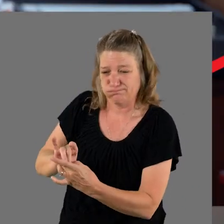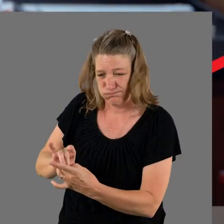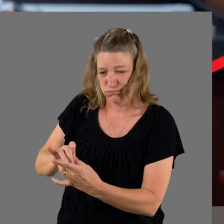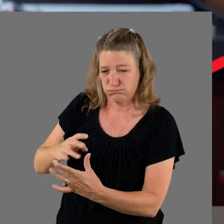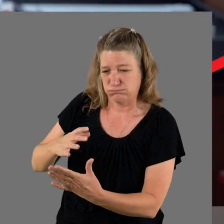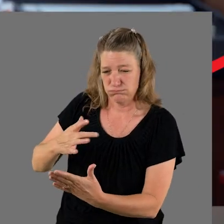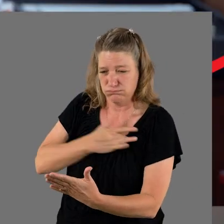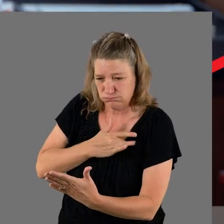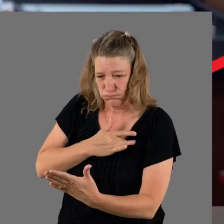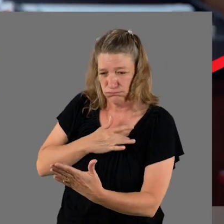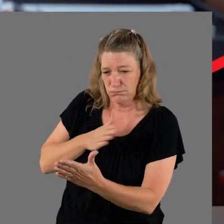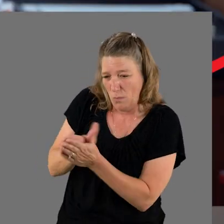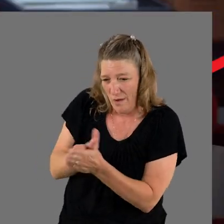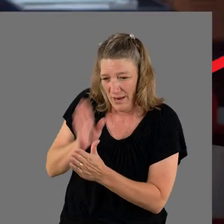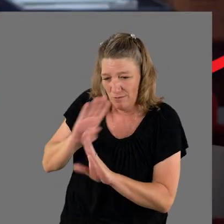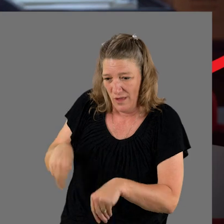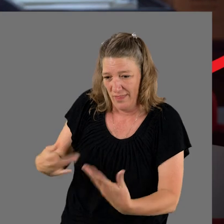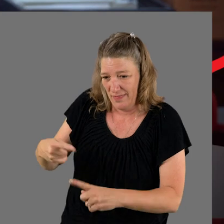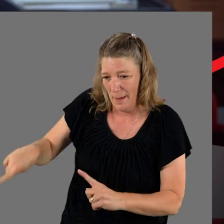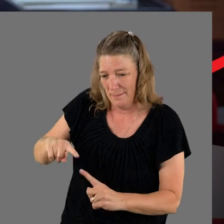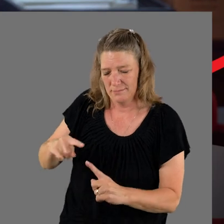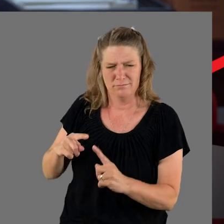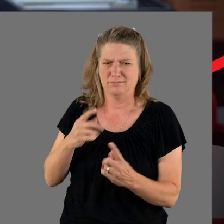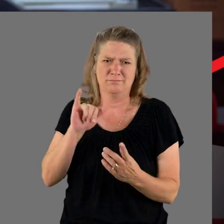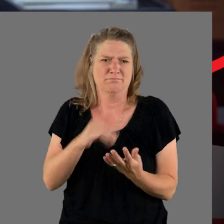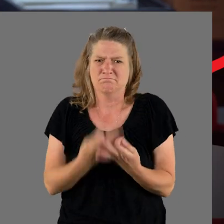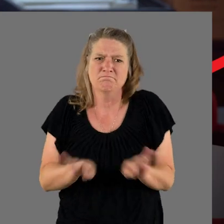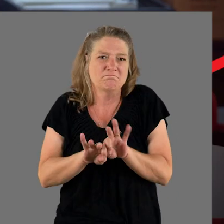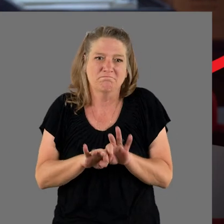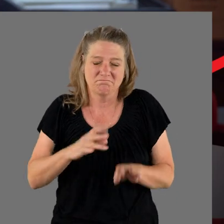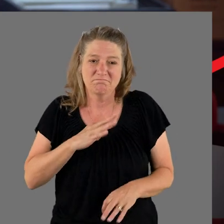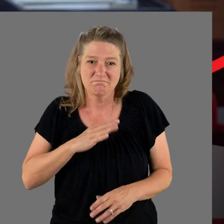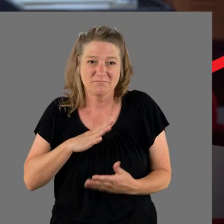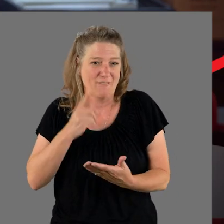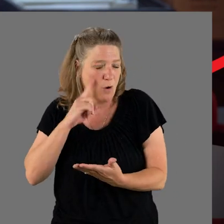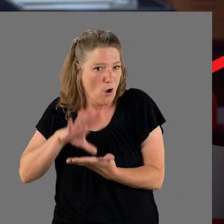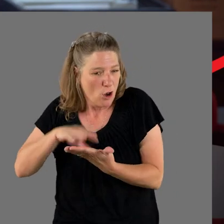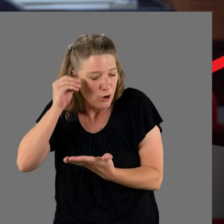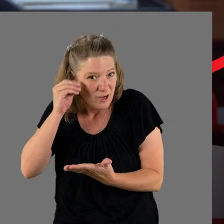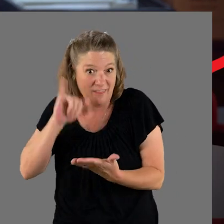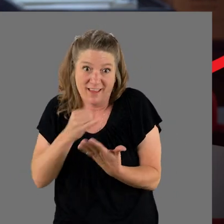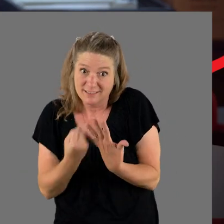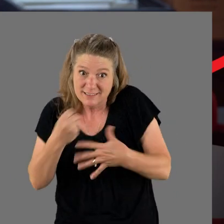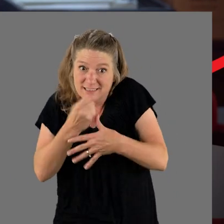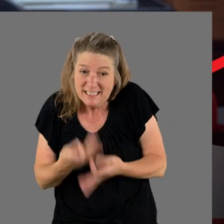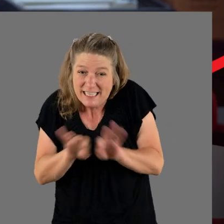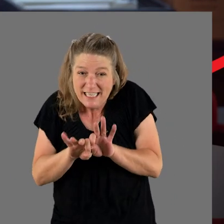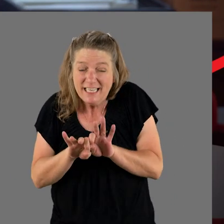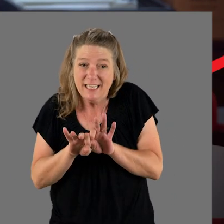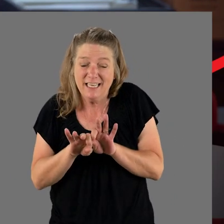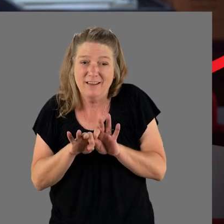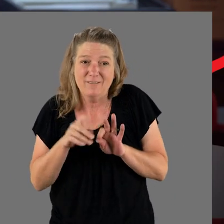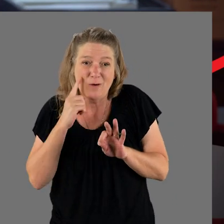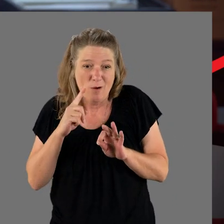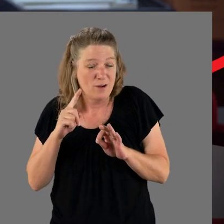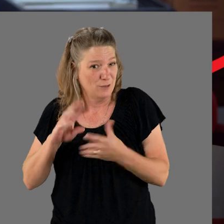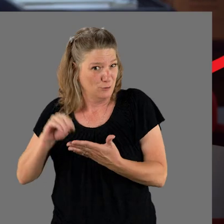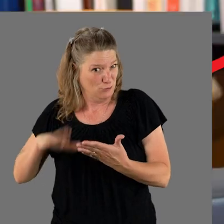and motivating to students, it's so essential to learning, and it's key to what will keep students interested.